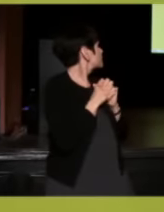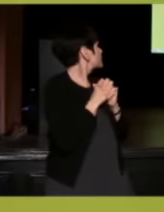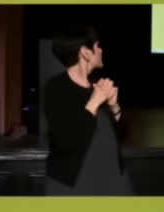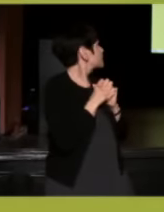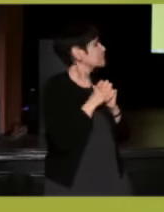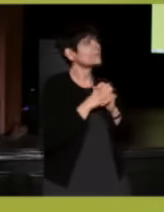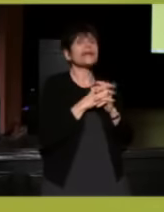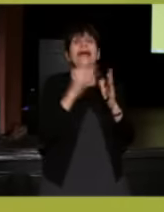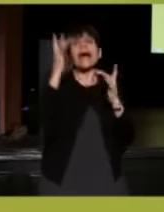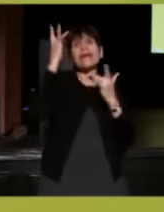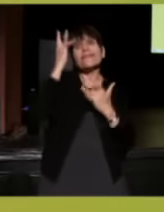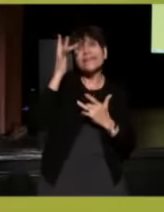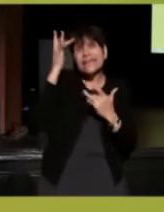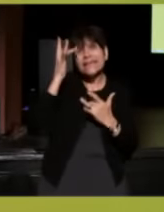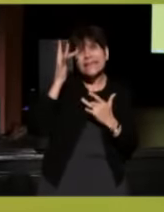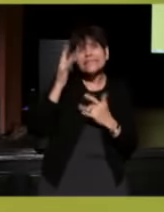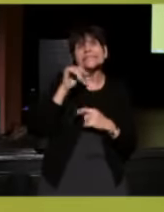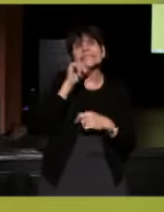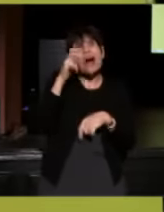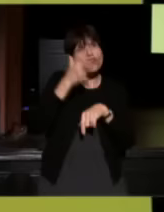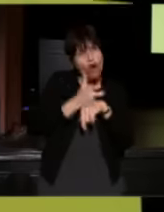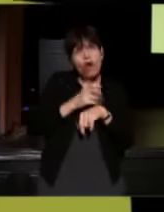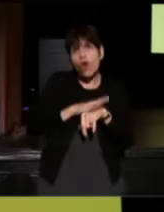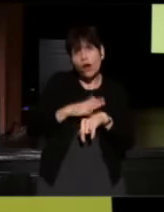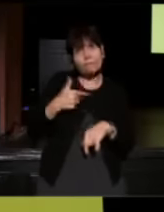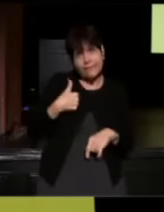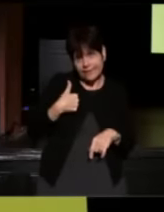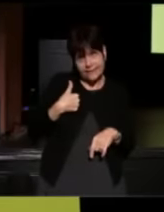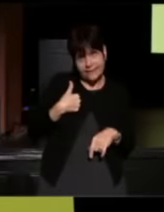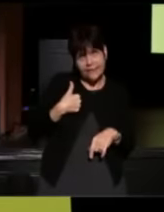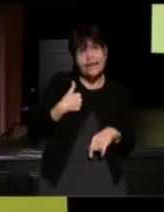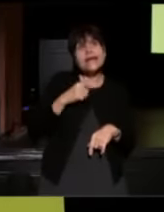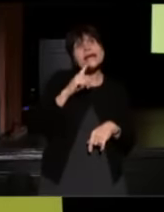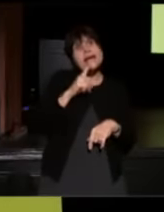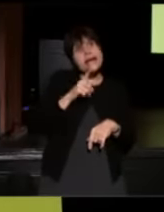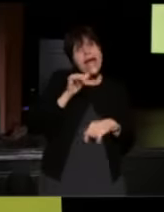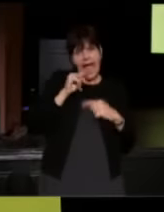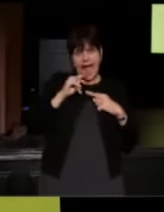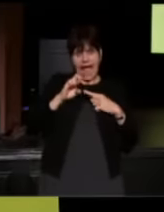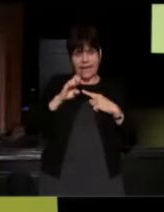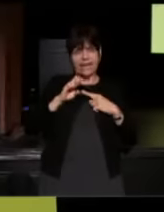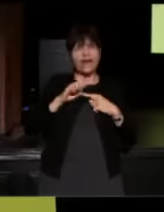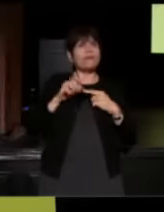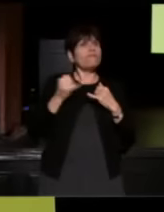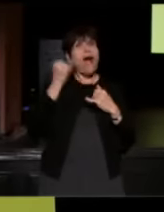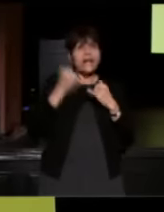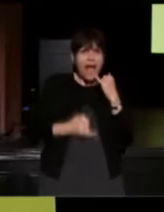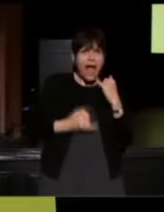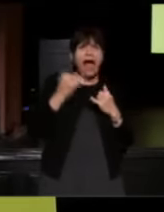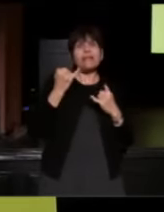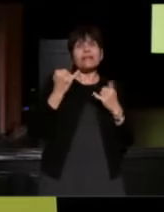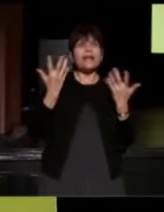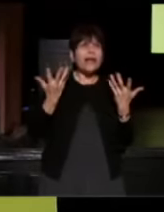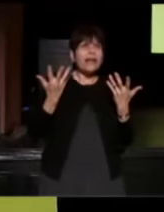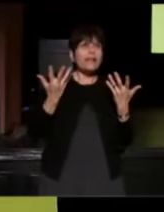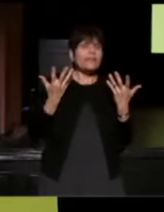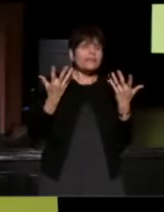(Annie) The illness is not hard on me. It's just you know, the finality of it, and him, he goes along like a trooper.